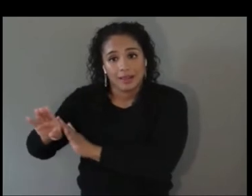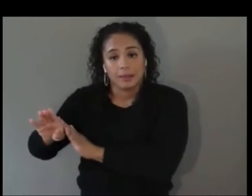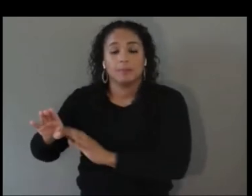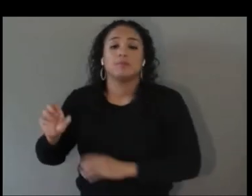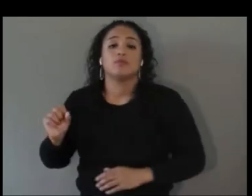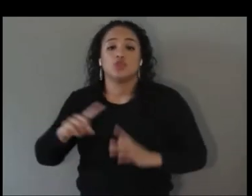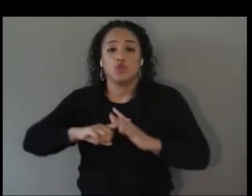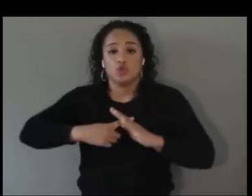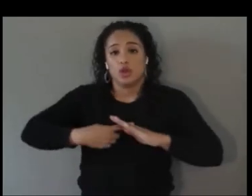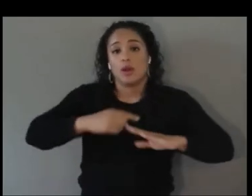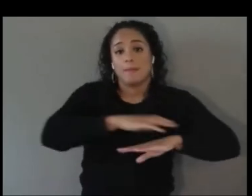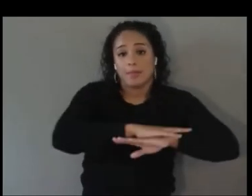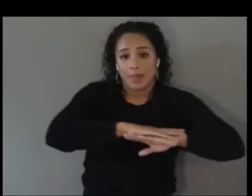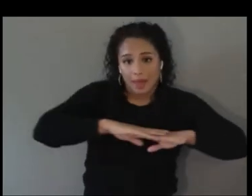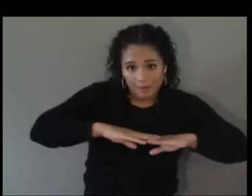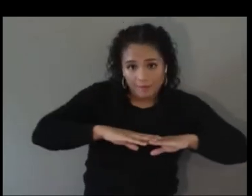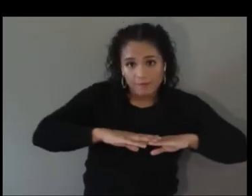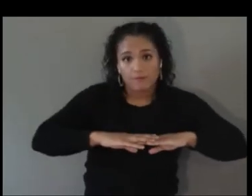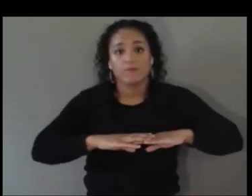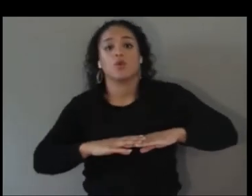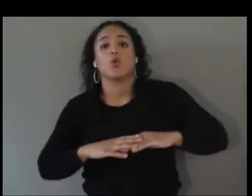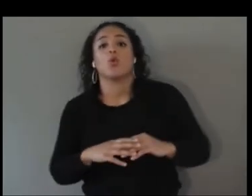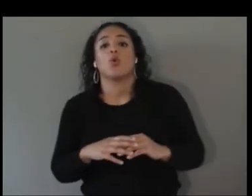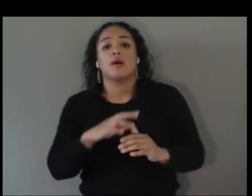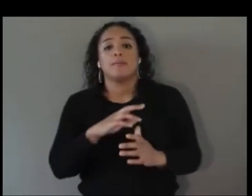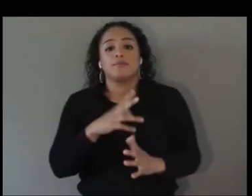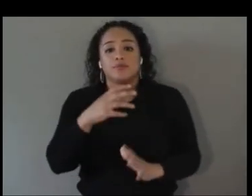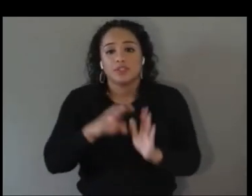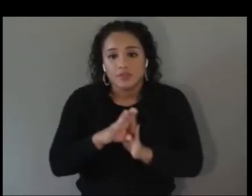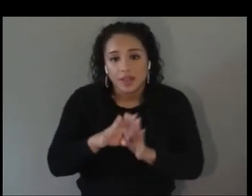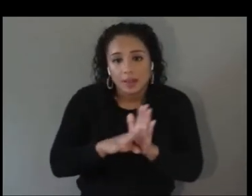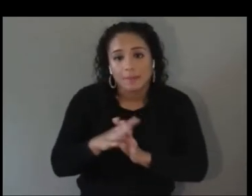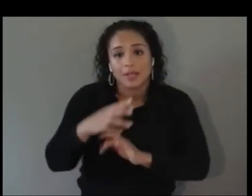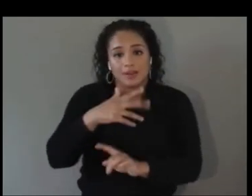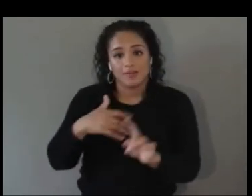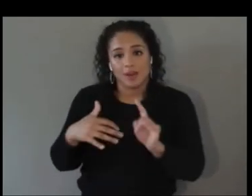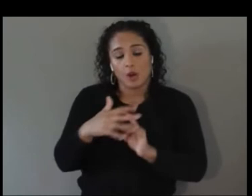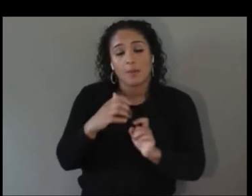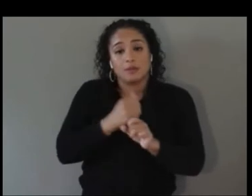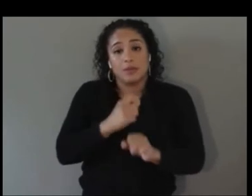environment and make sure that they're accessible and they have tools to provide accessible features